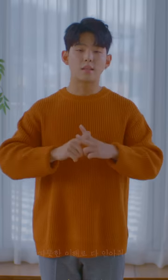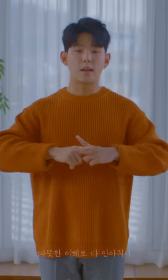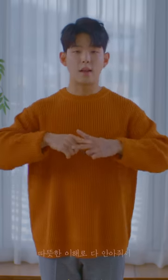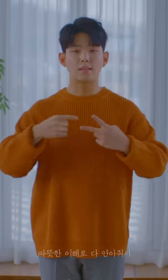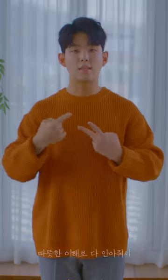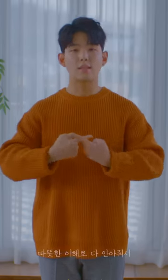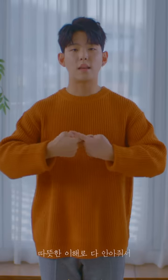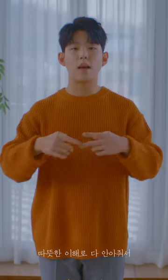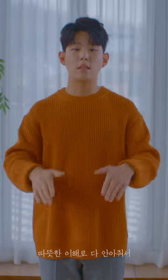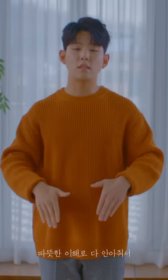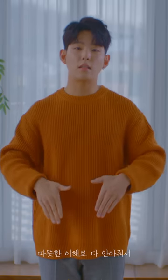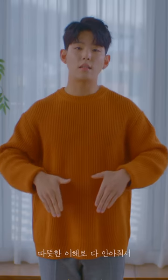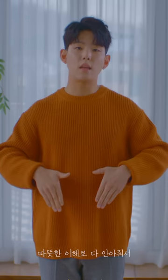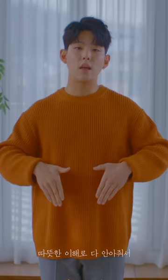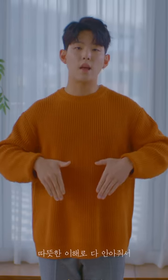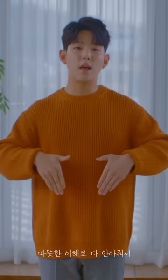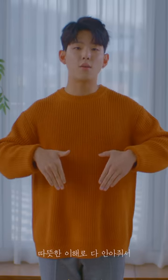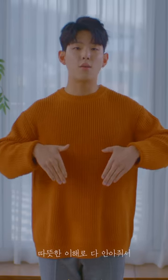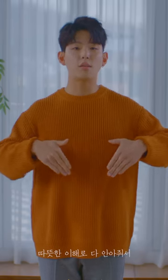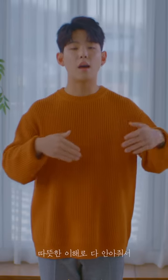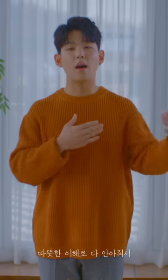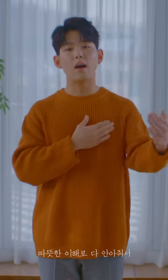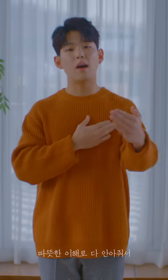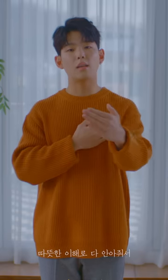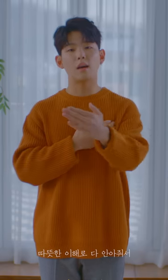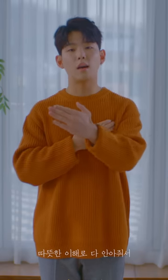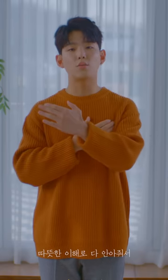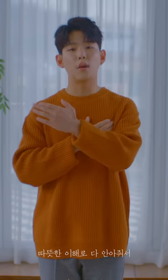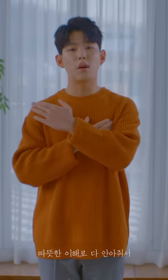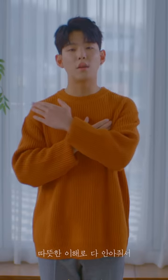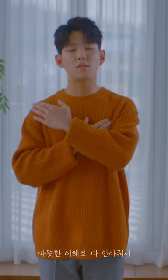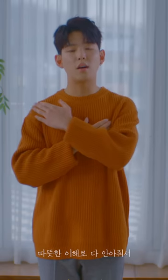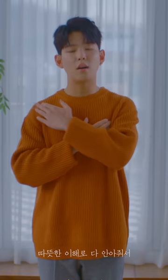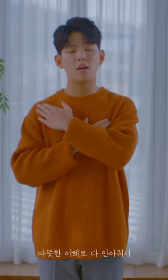You understood them with warmth